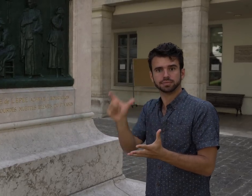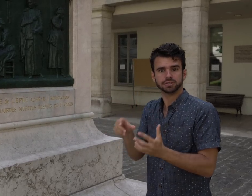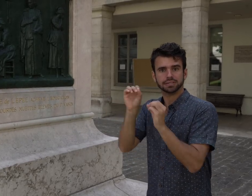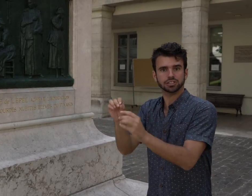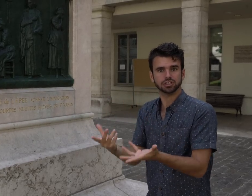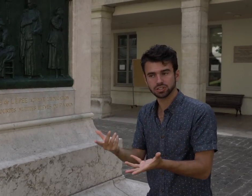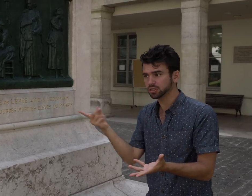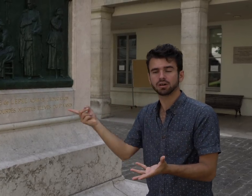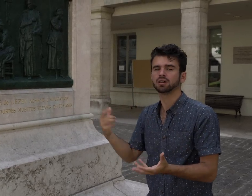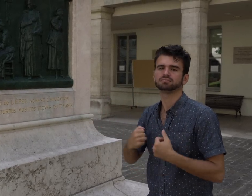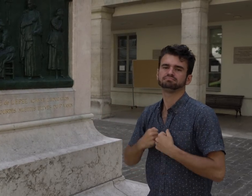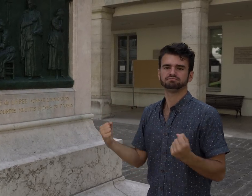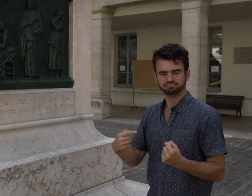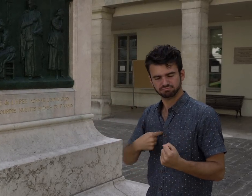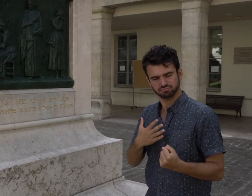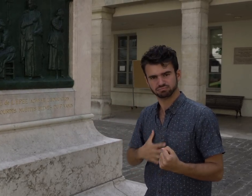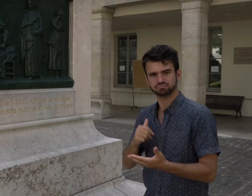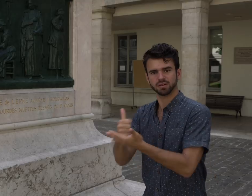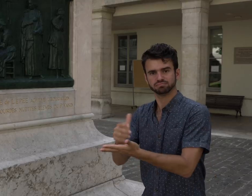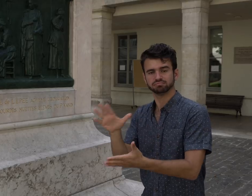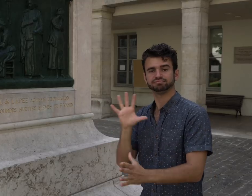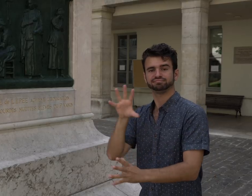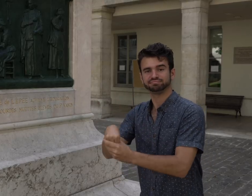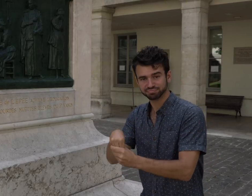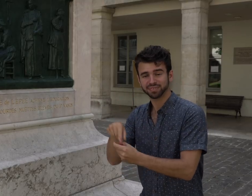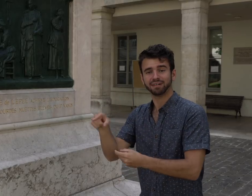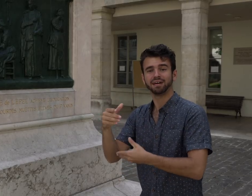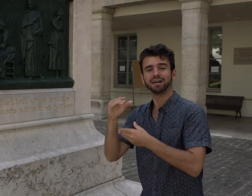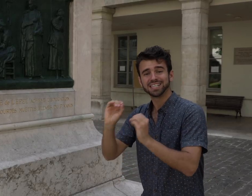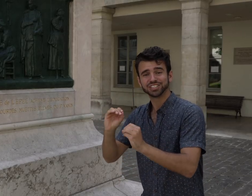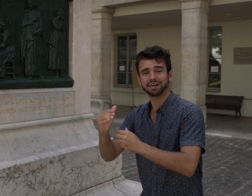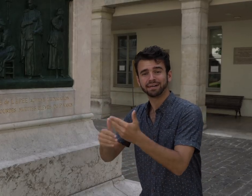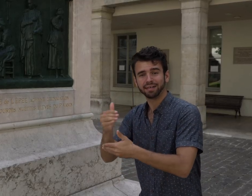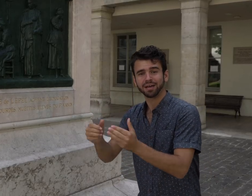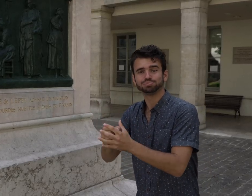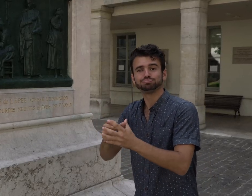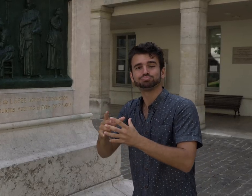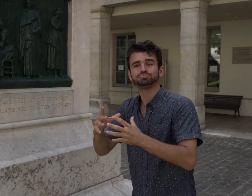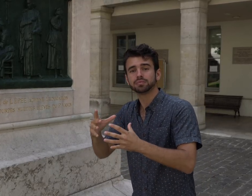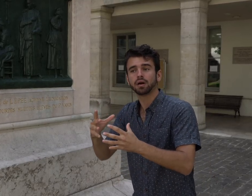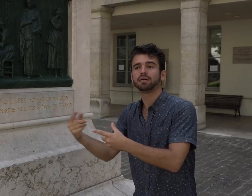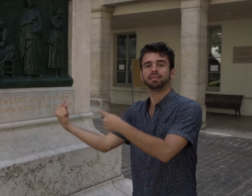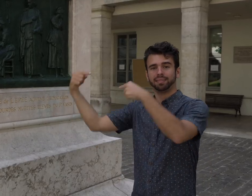Charles stepped in and wanted to teach them. From there, there were new Deaf students coming in.